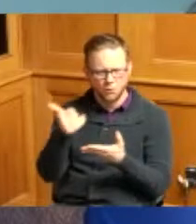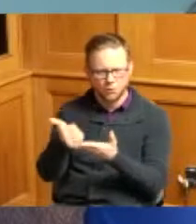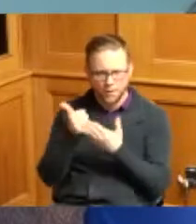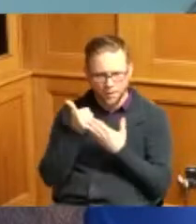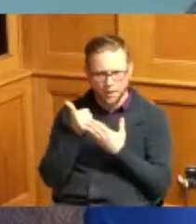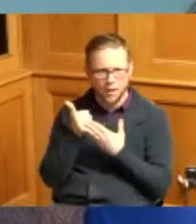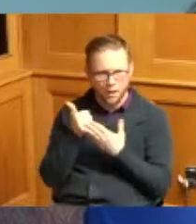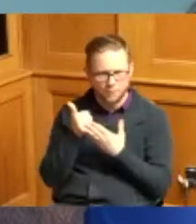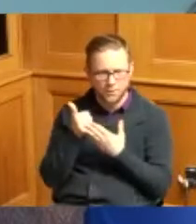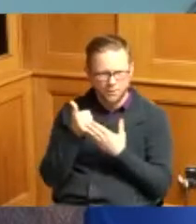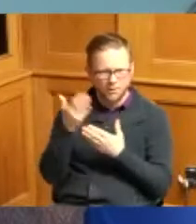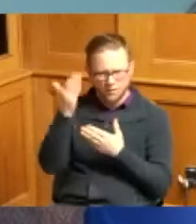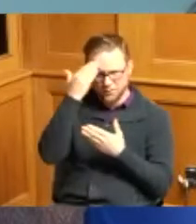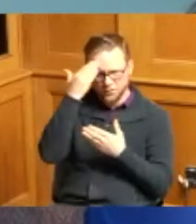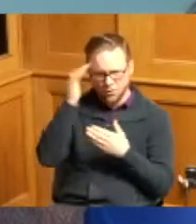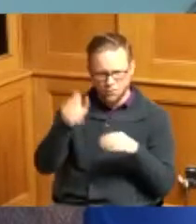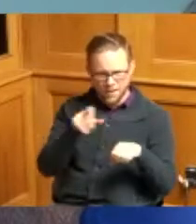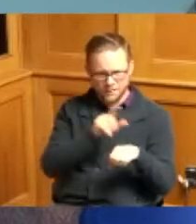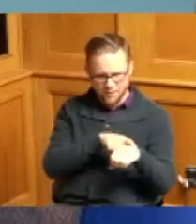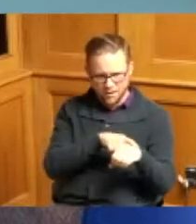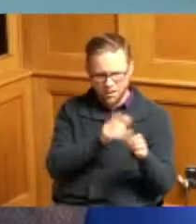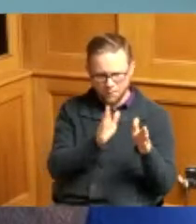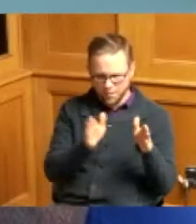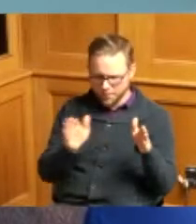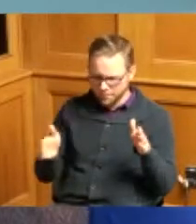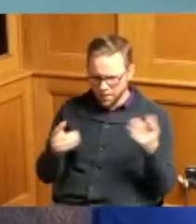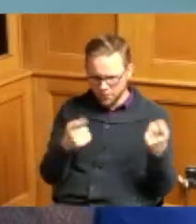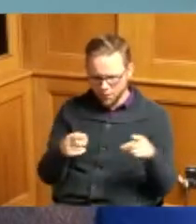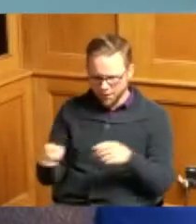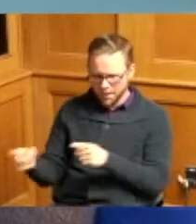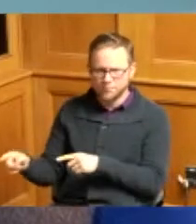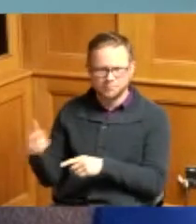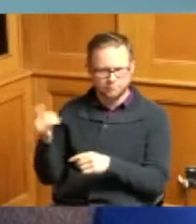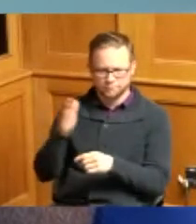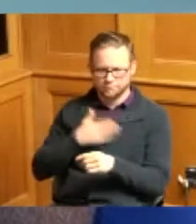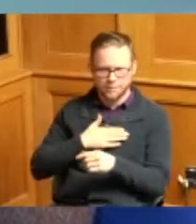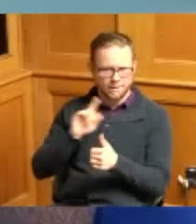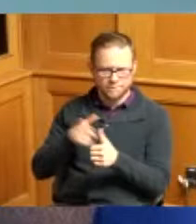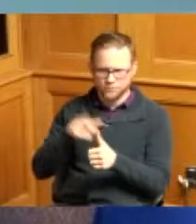timeline because this is my first time you know interacting with this and then second there were